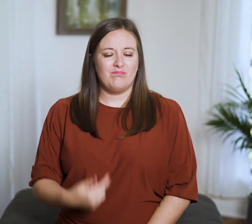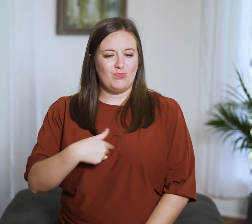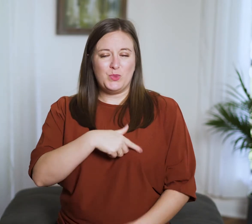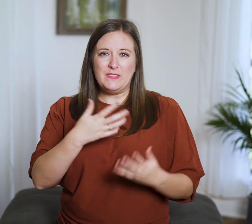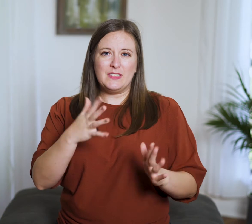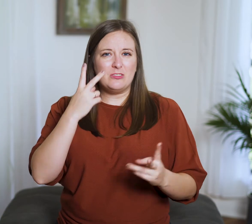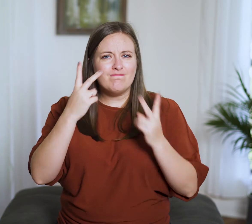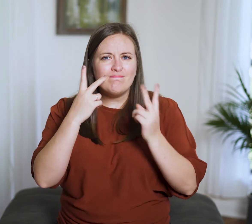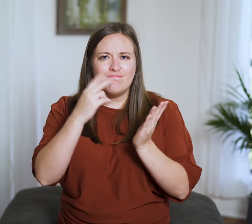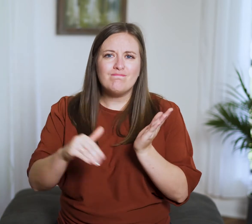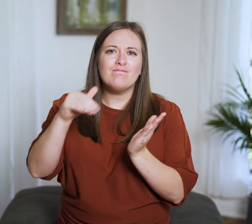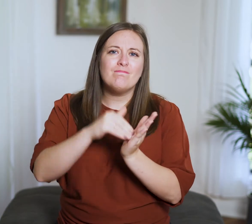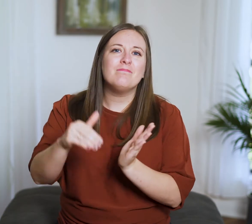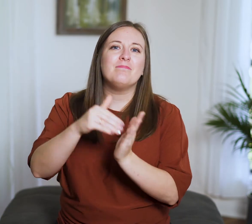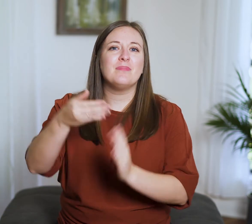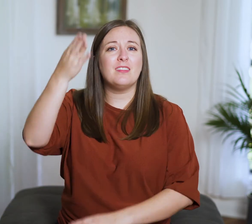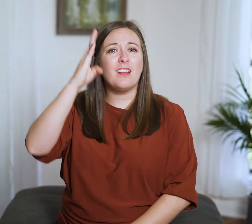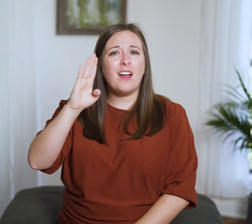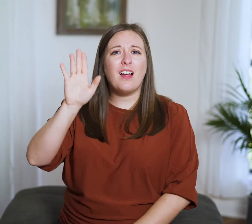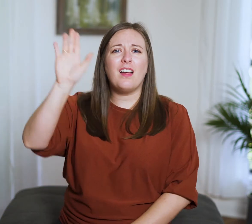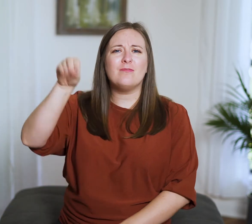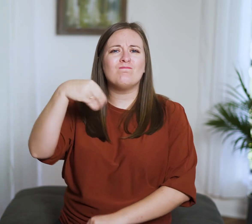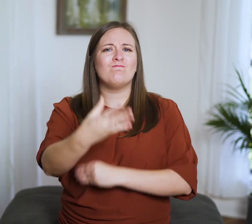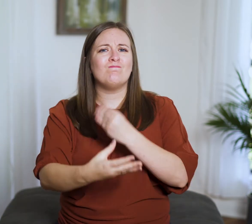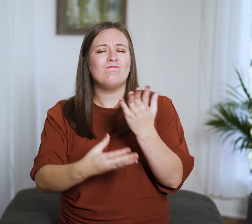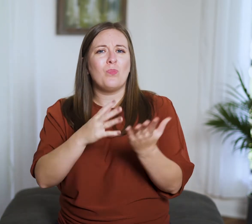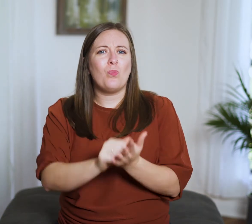but we’ve repeatedly seen that God renders